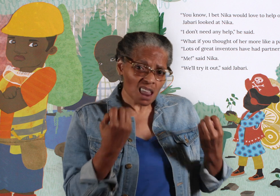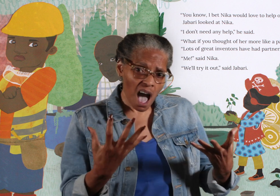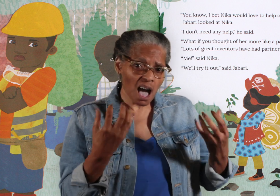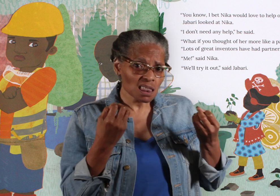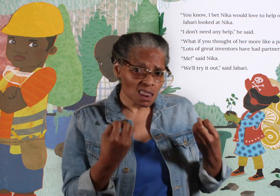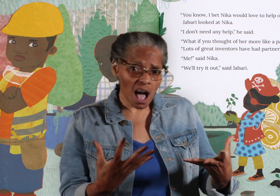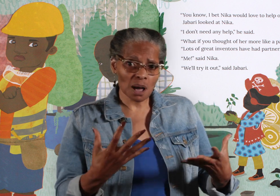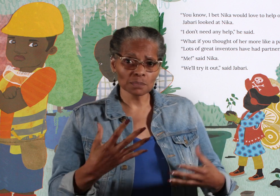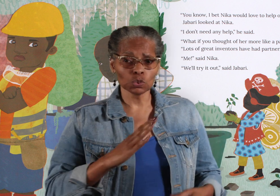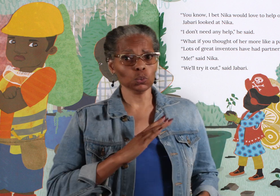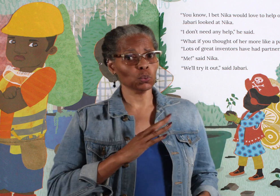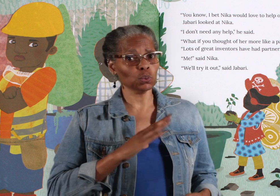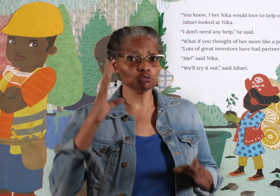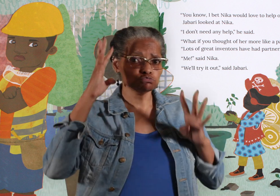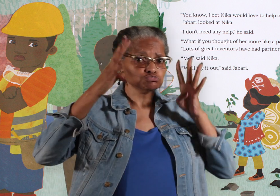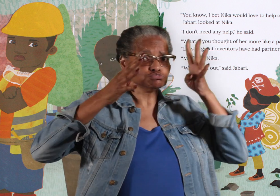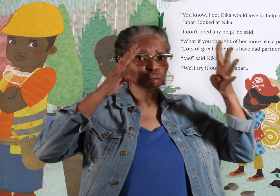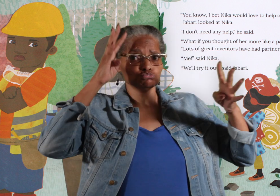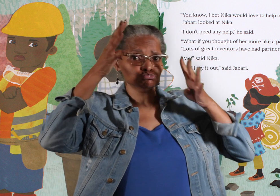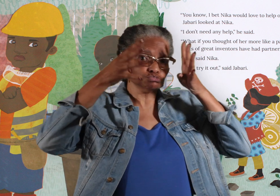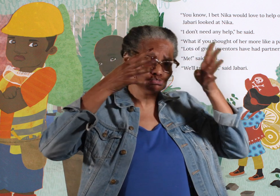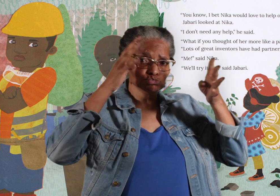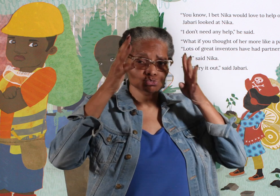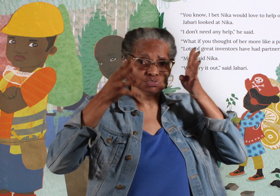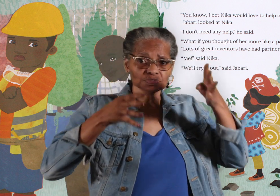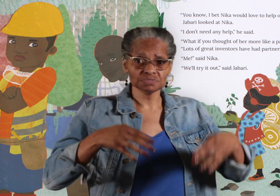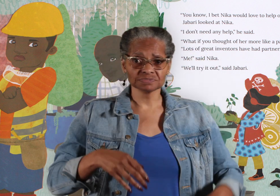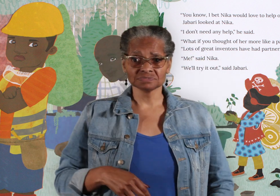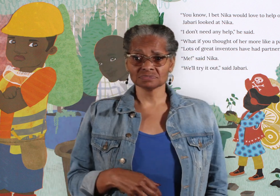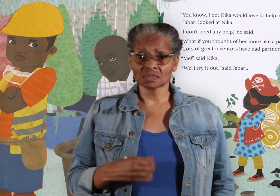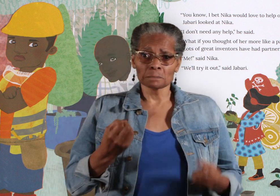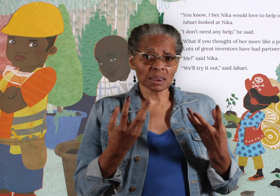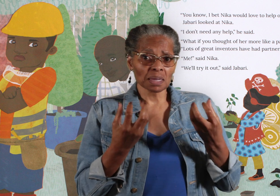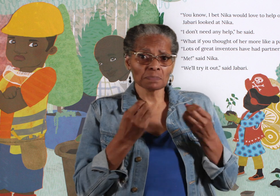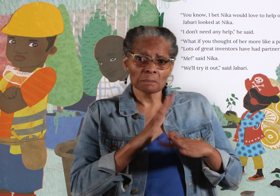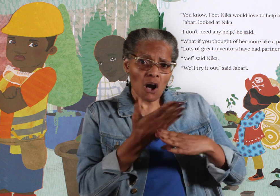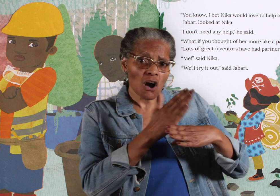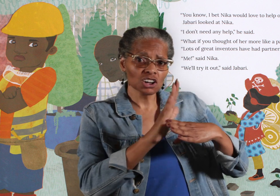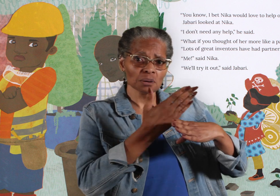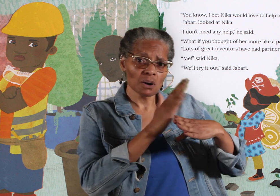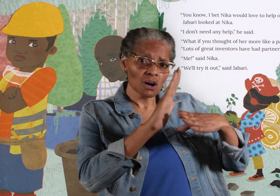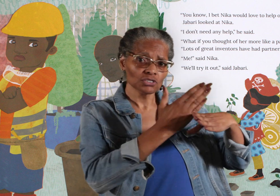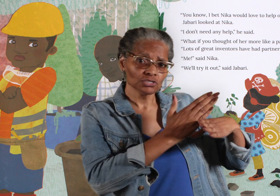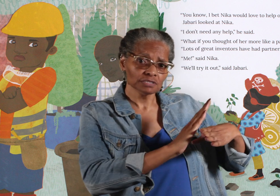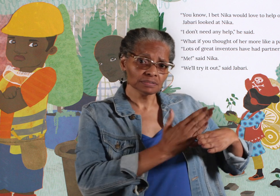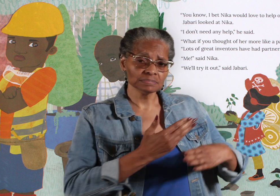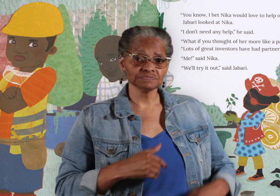"Lots of great inventors have had partners."